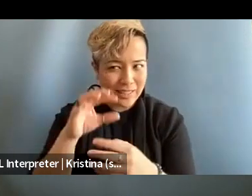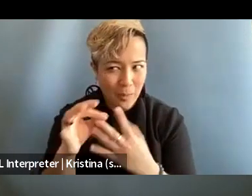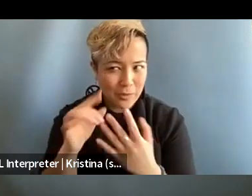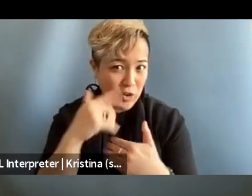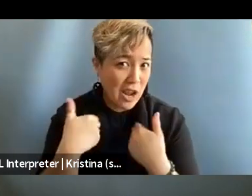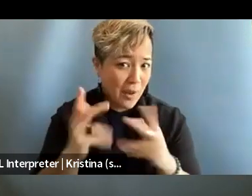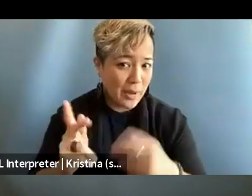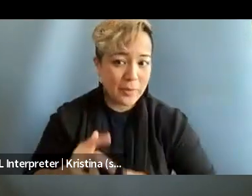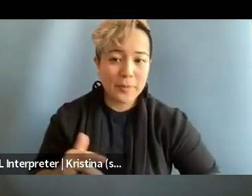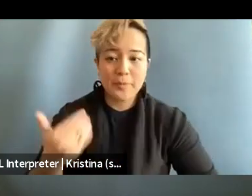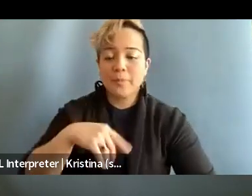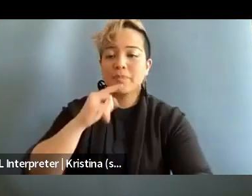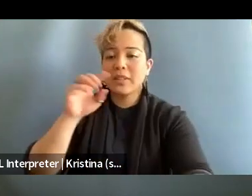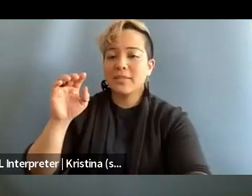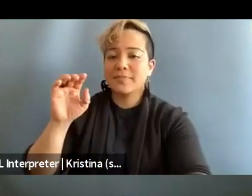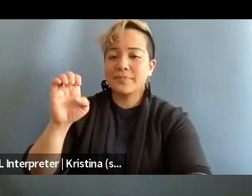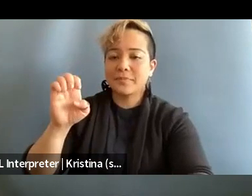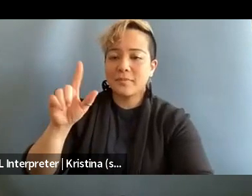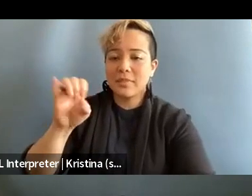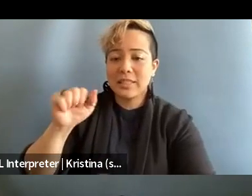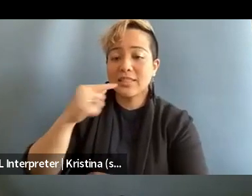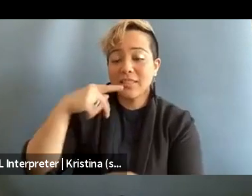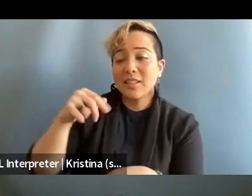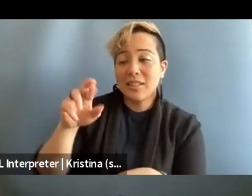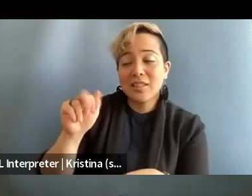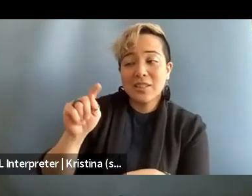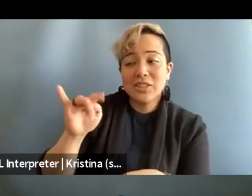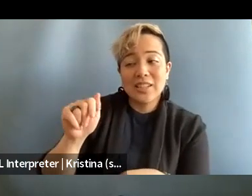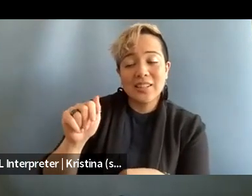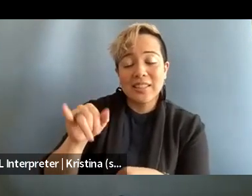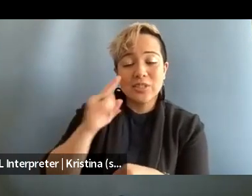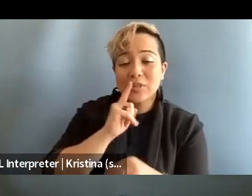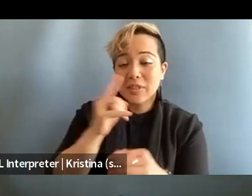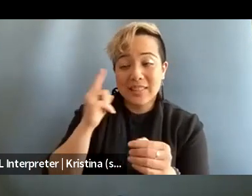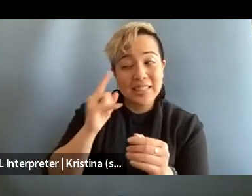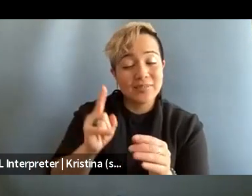Yeah, this is a Elisa. Pratika, I think that's really important. But I think what's also really important